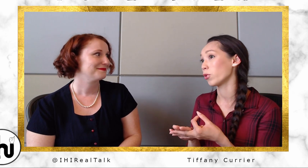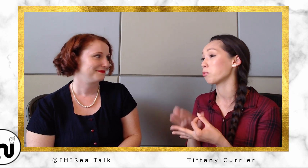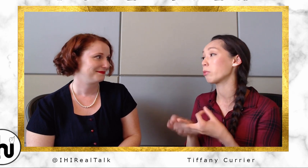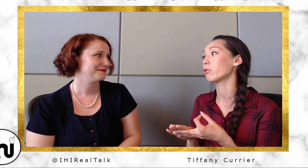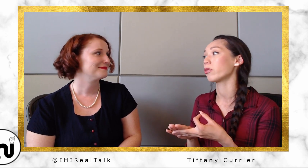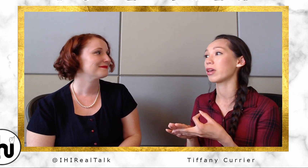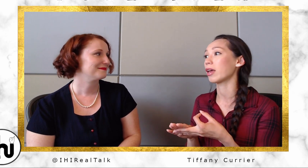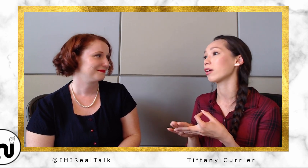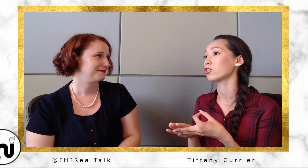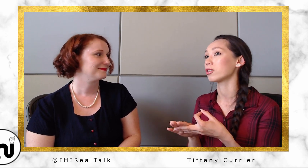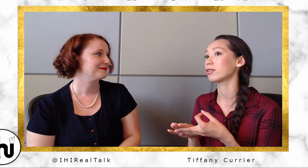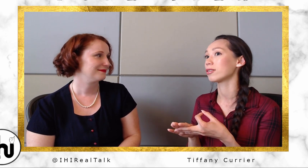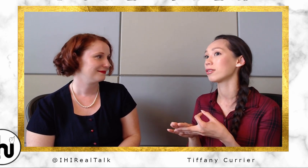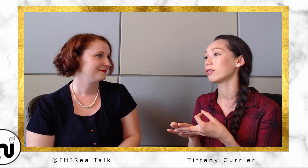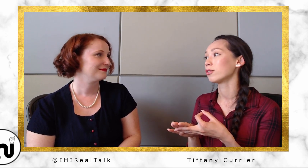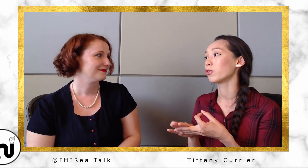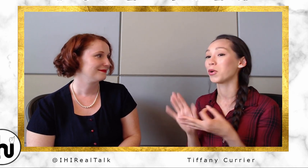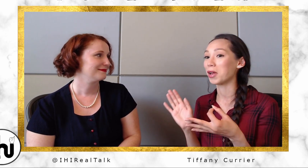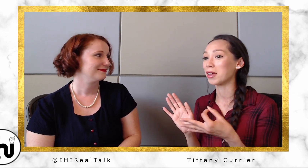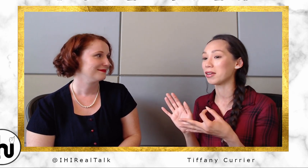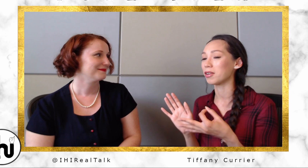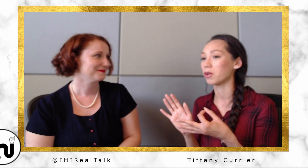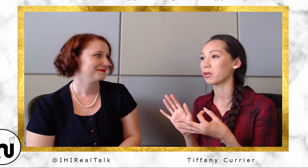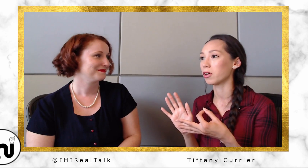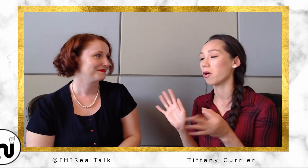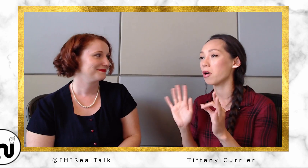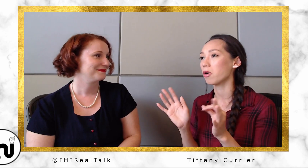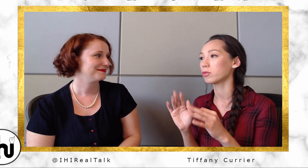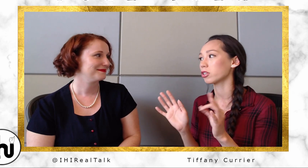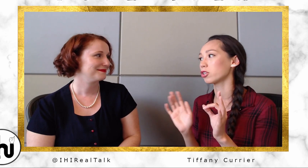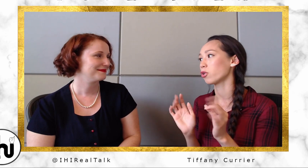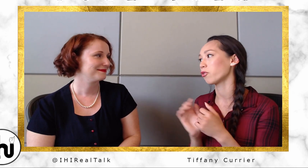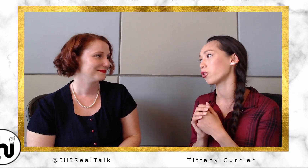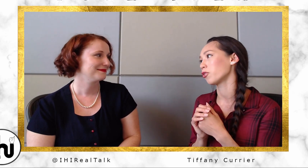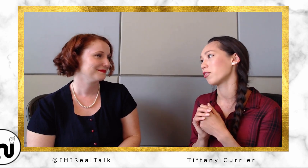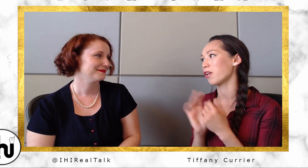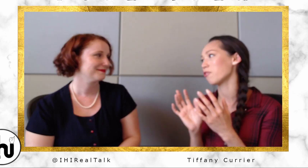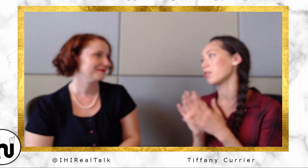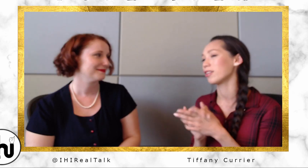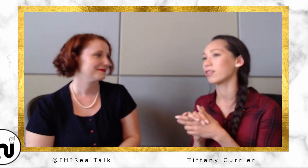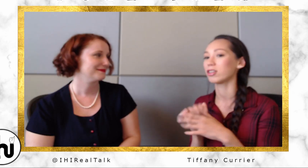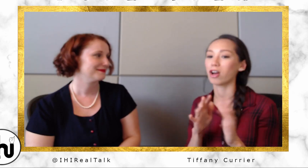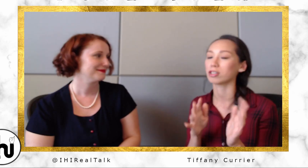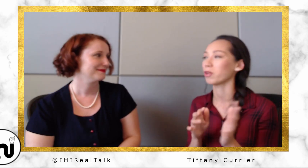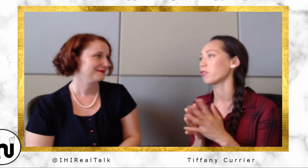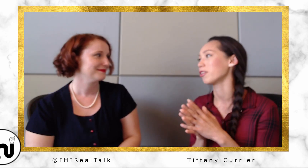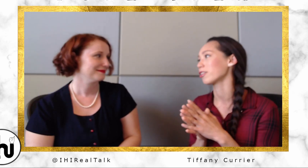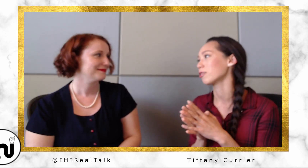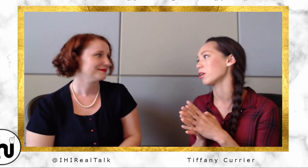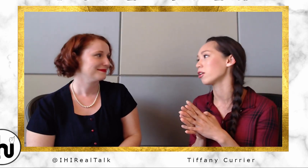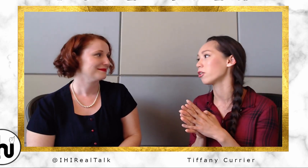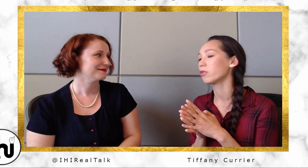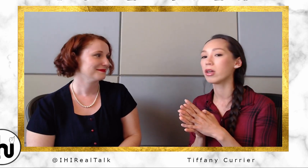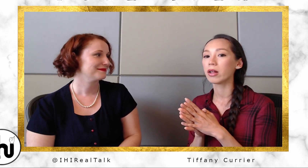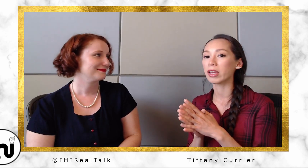people that they can't just run away, you know, and go, "Oh, I'm just gonna do it for only five minutes, and then talk to my friend next to me." You know like, they